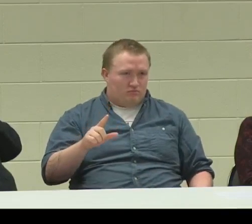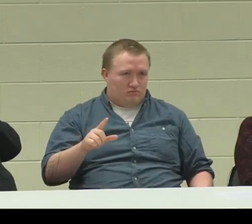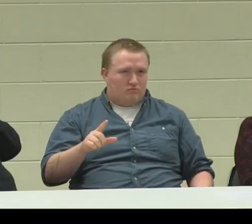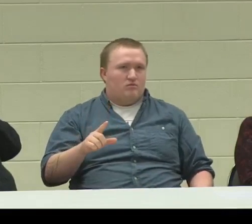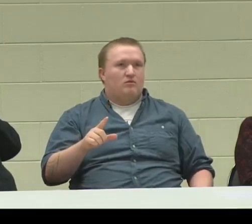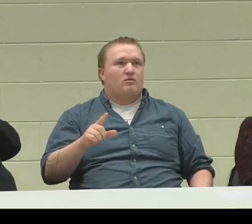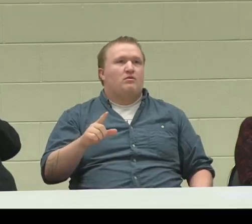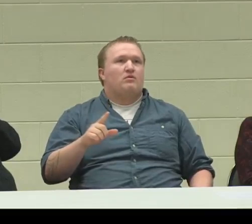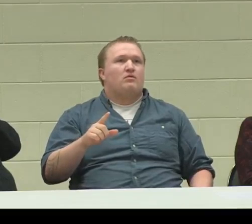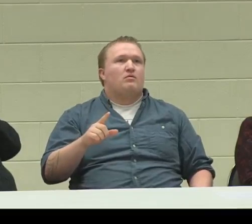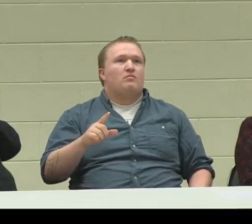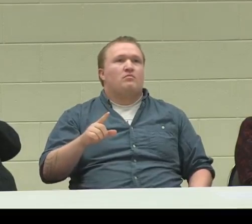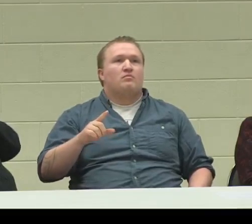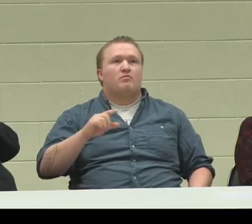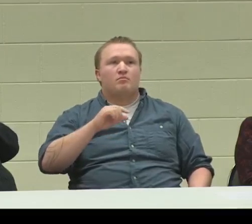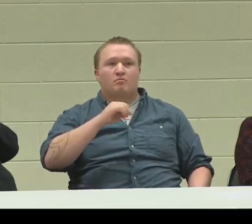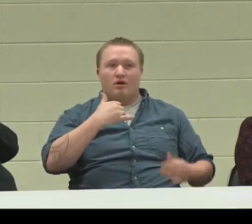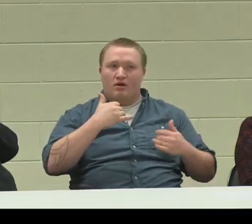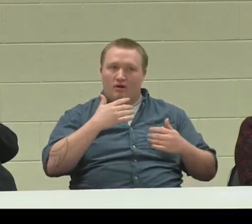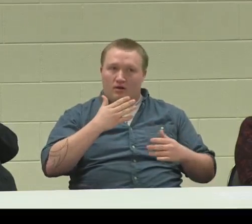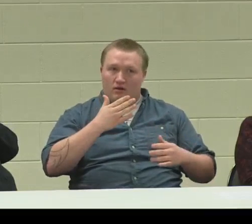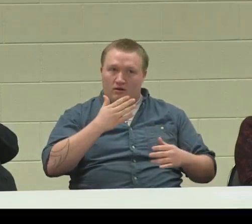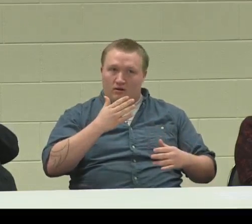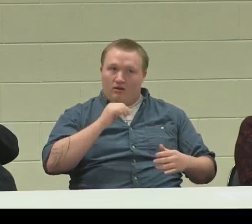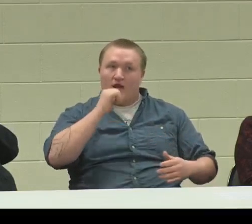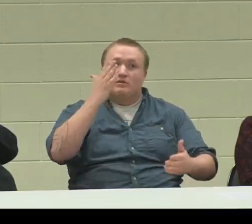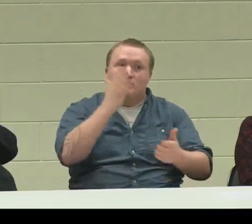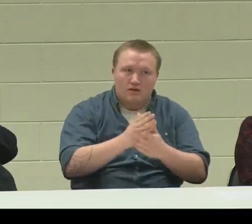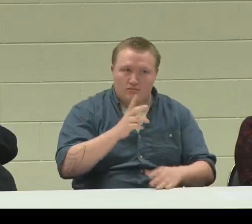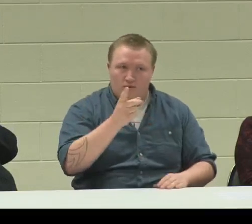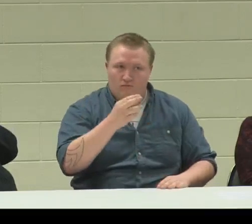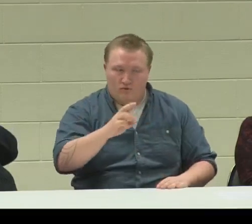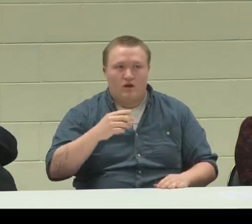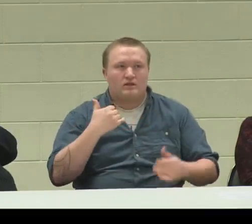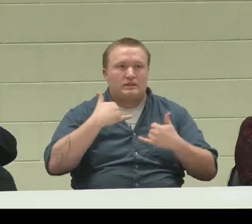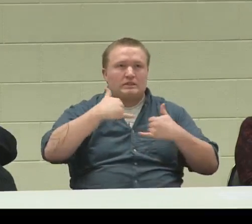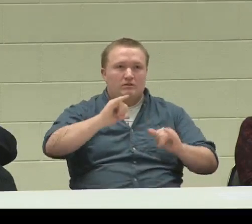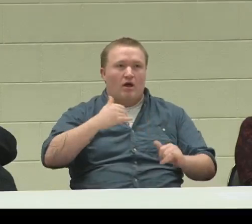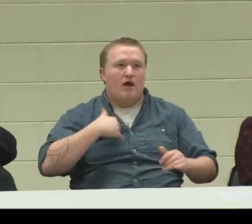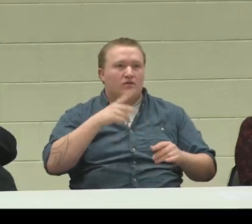the BtL Program.